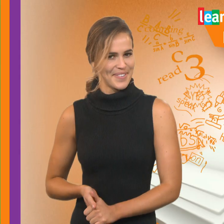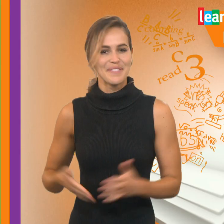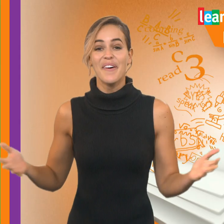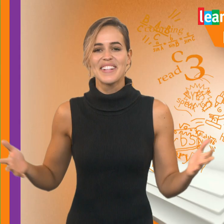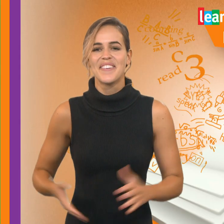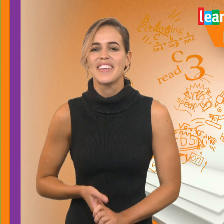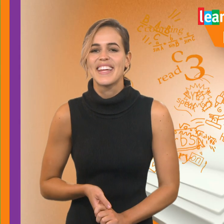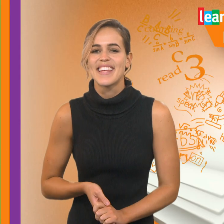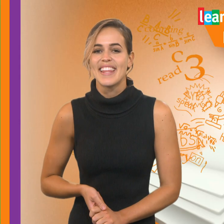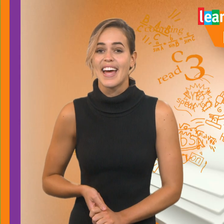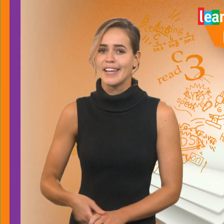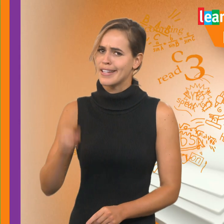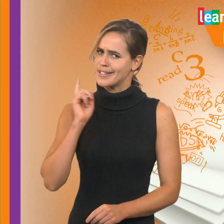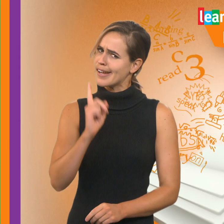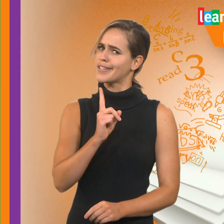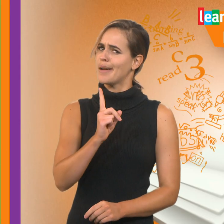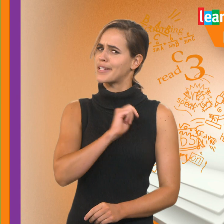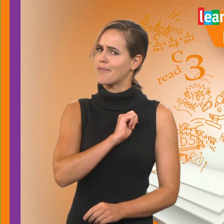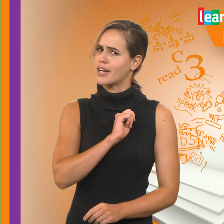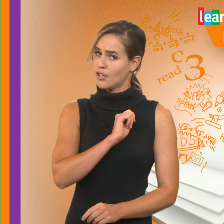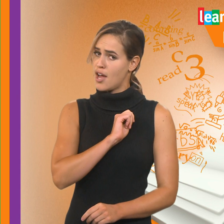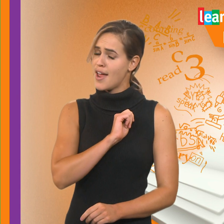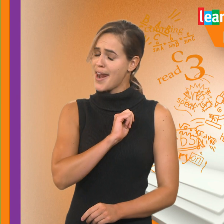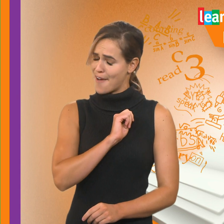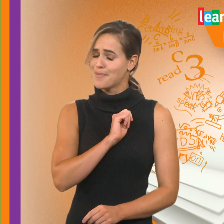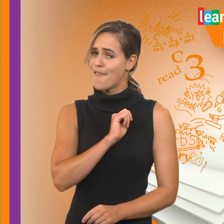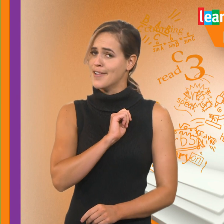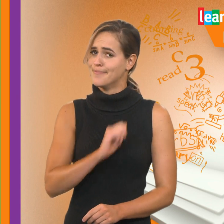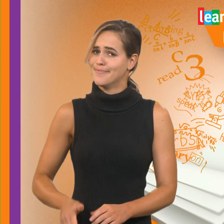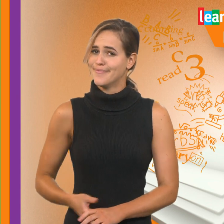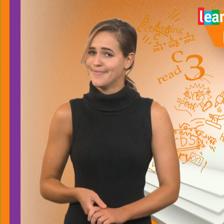Good morning to all the kids out there. It's now time to get ready to learn and have fun!